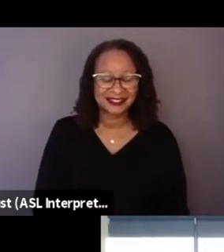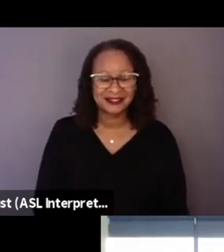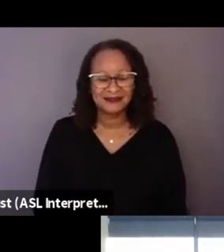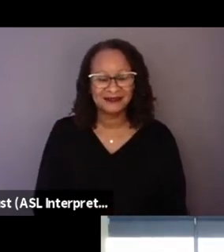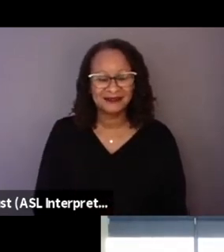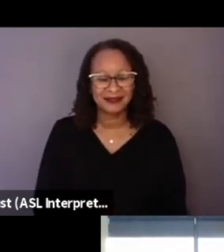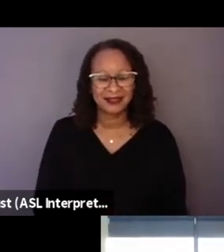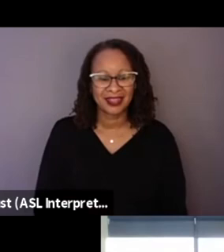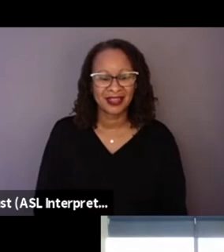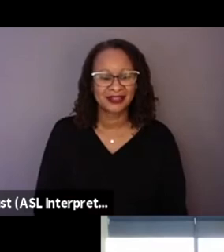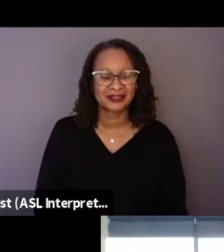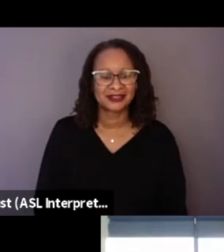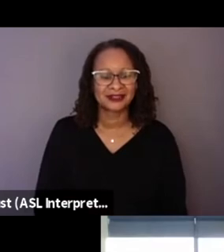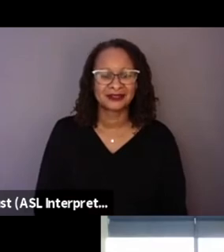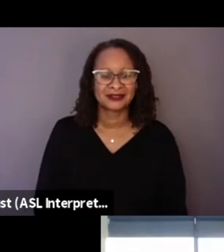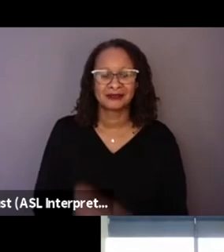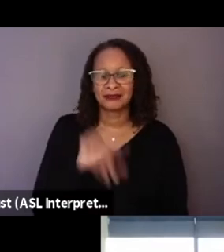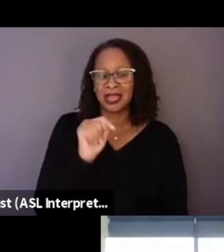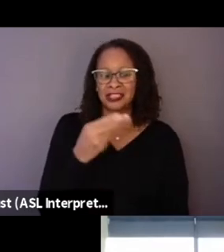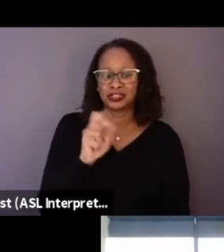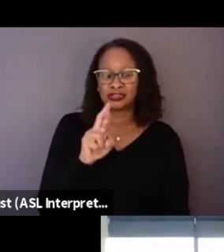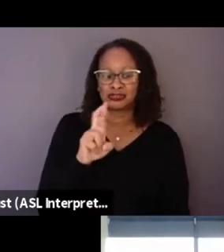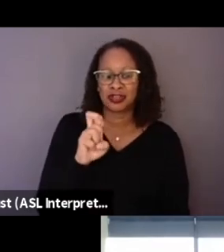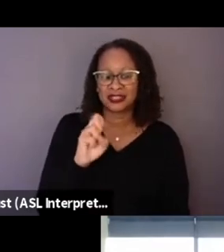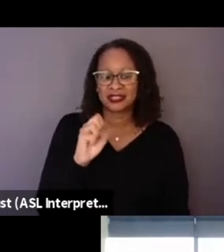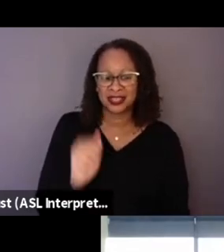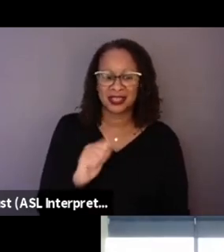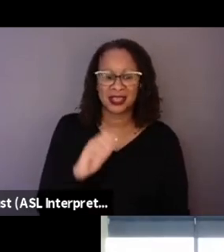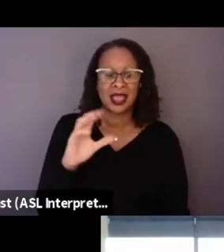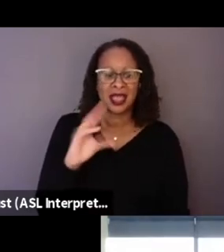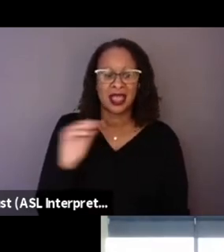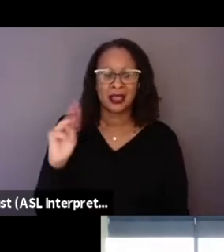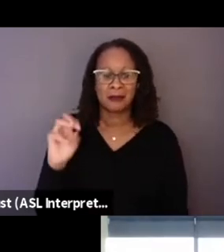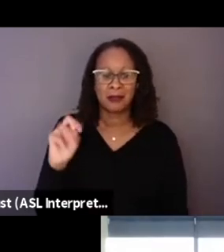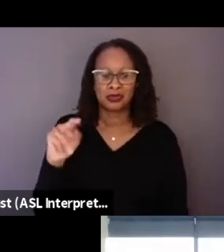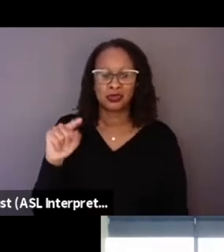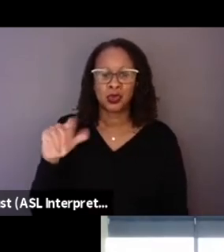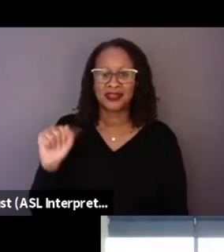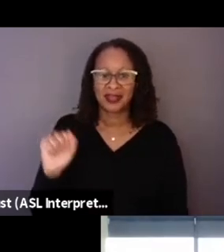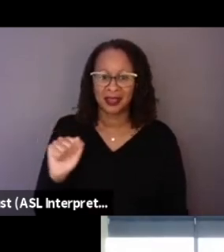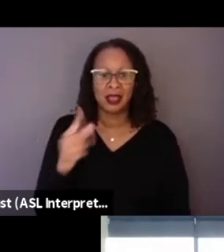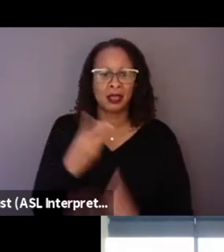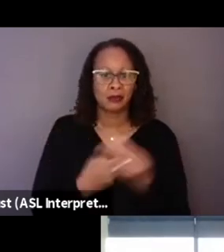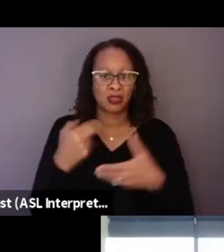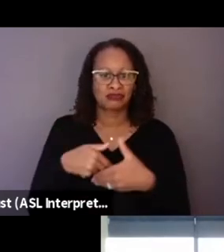I mean, Teresa and Montoya are now not part of the institution anymore. They decided to leave.